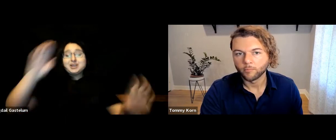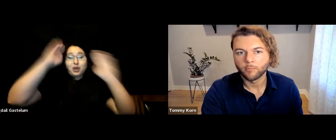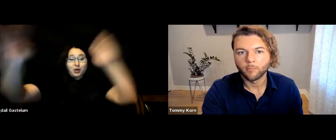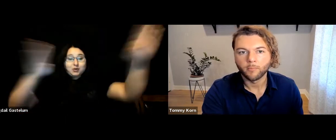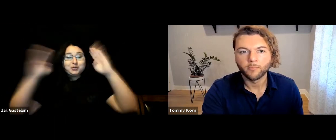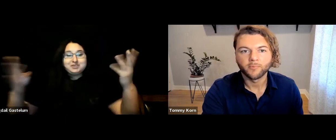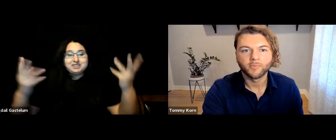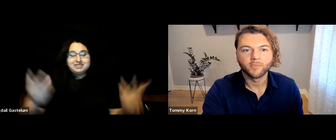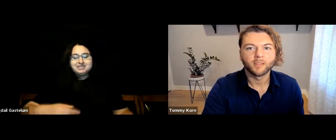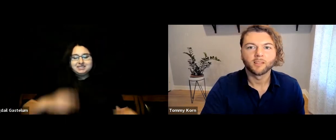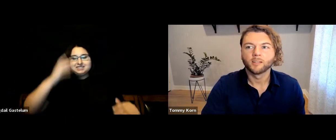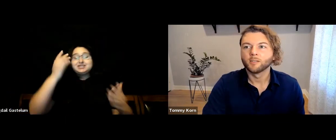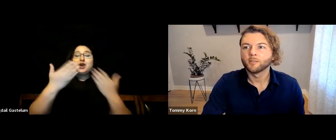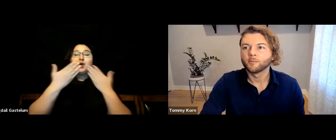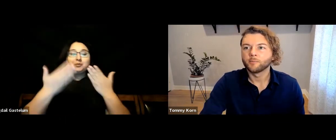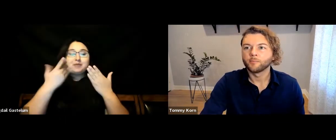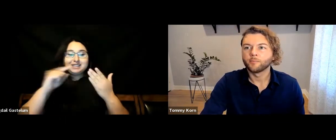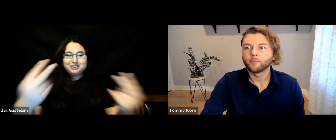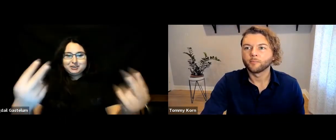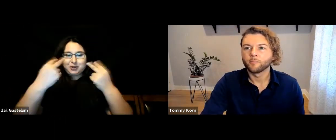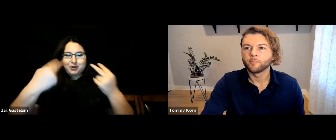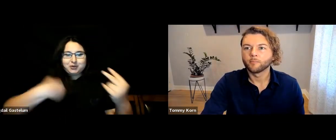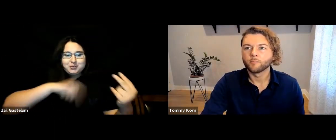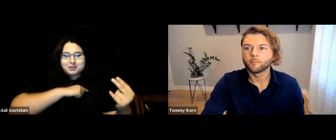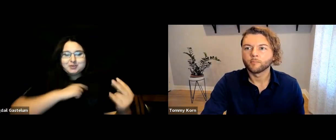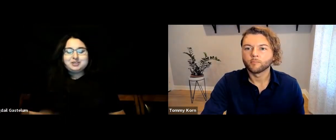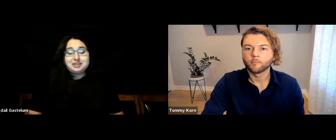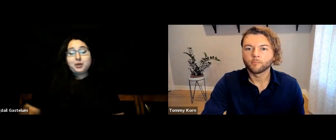[Bigdail] Hello, all! Thank you so much for joining us!